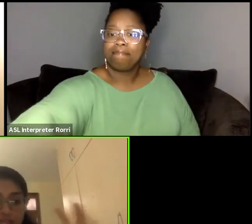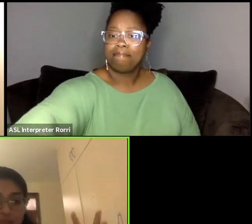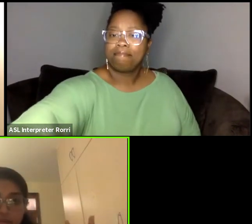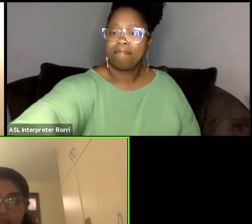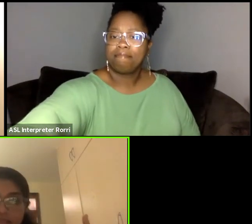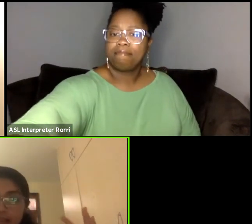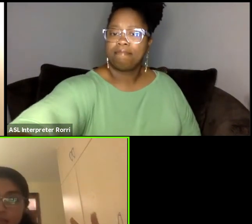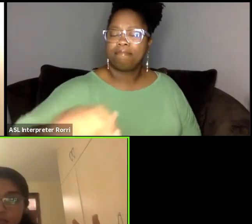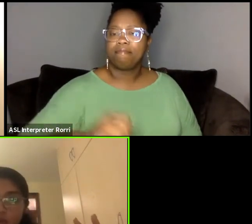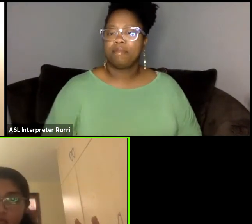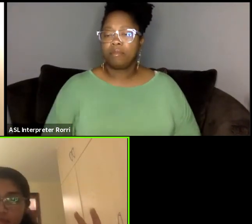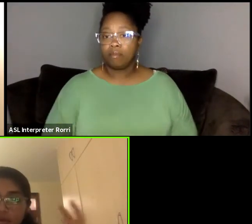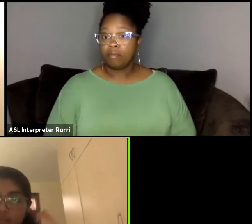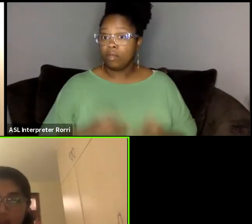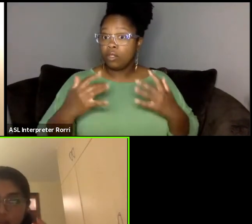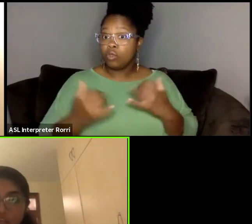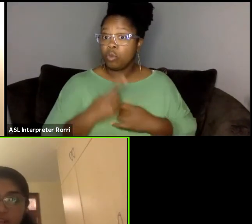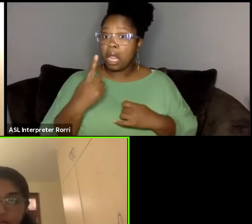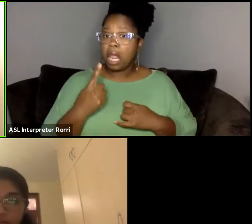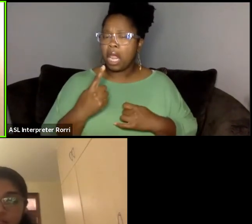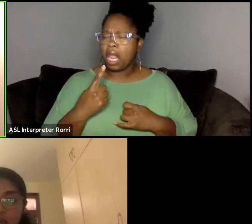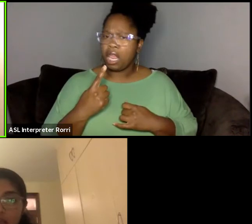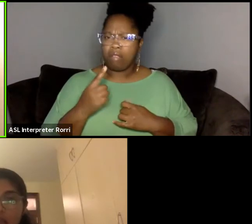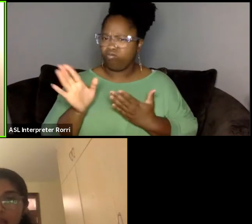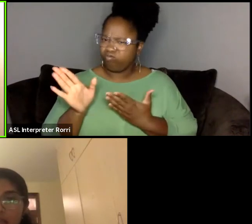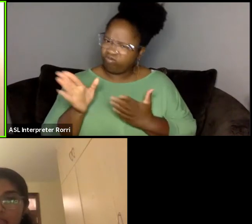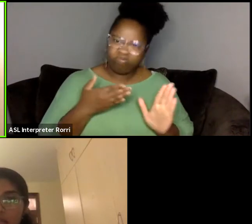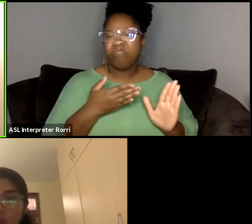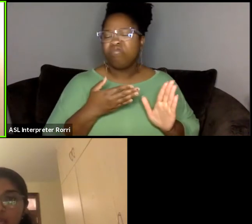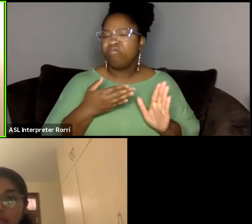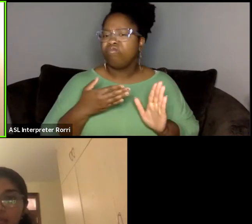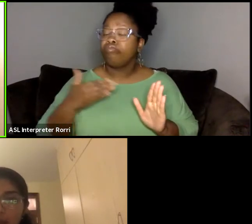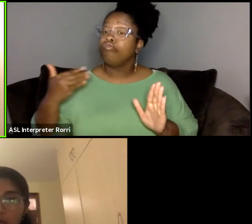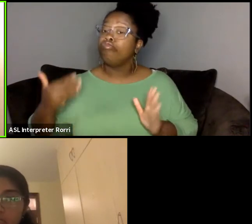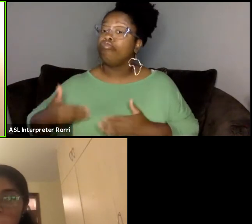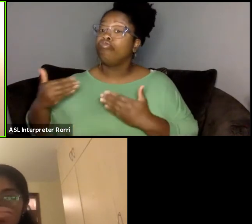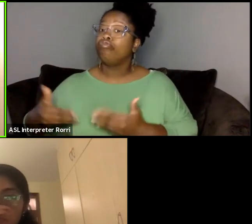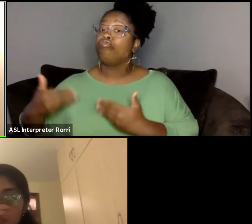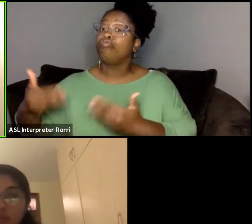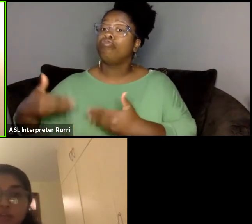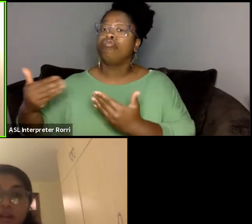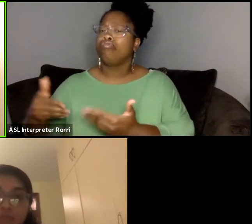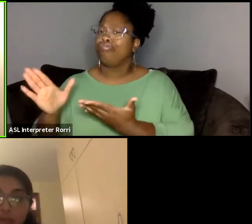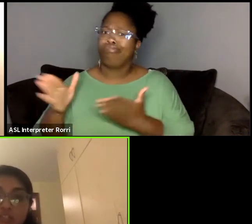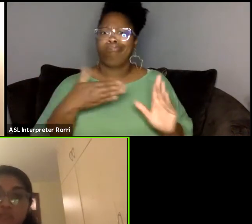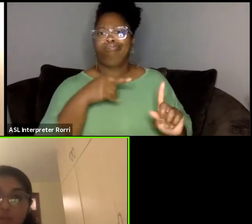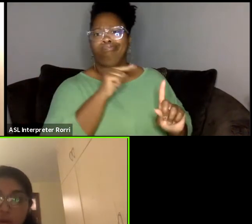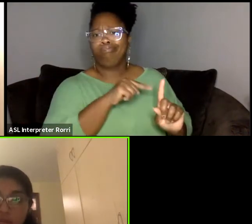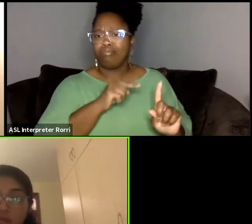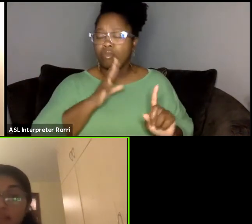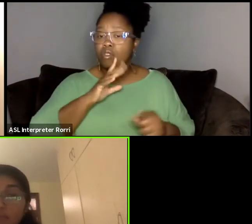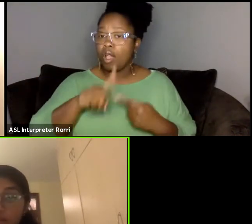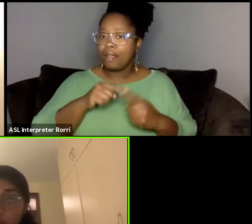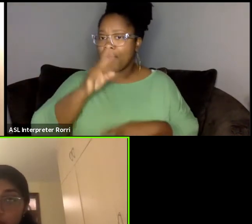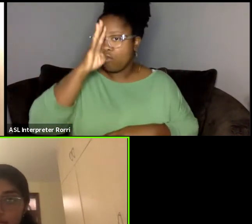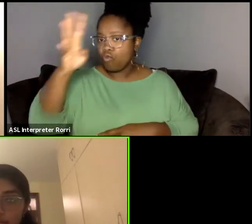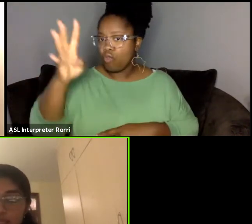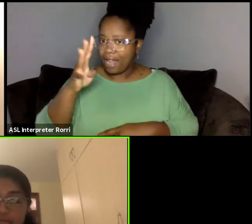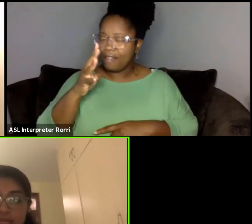So today we're taking a little bit more of a pivot and a shift in talking about creative practice of women on the African continent.